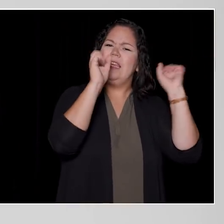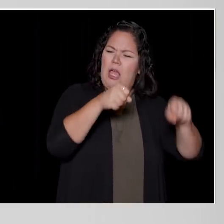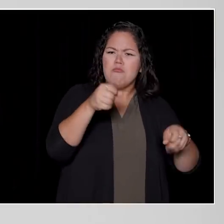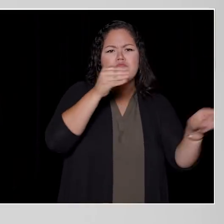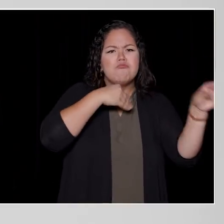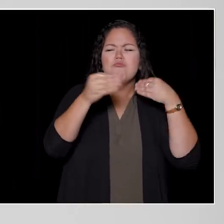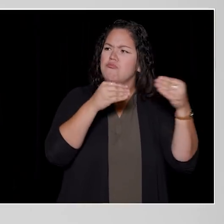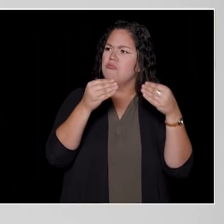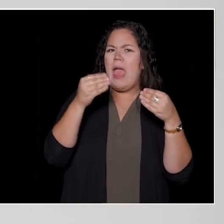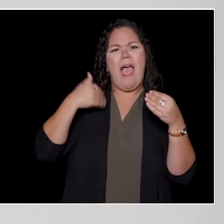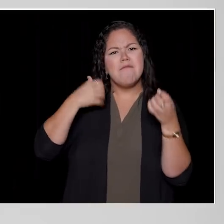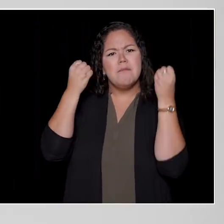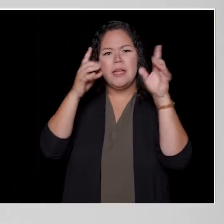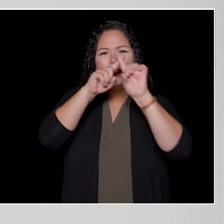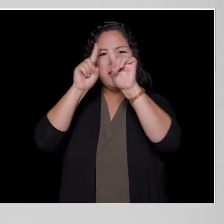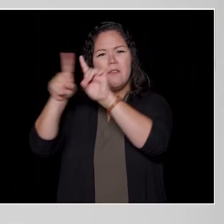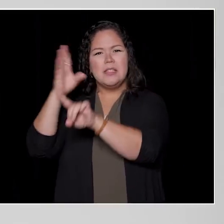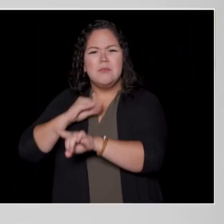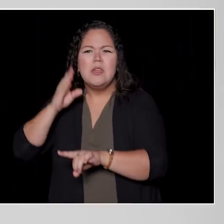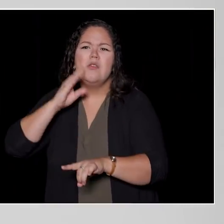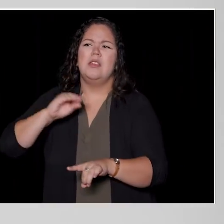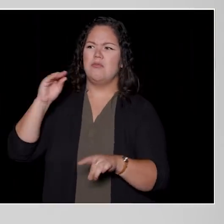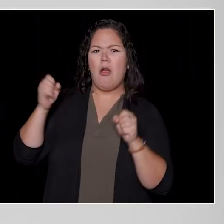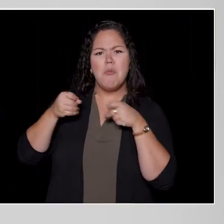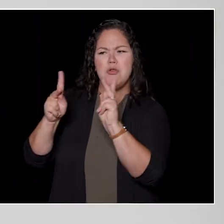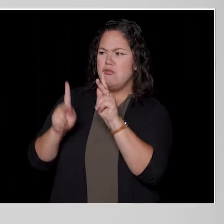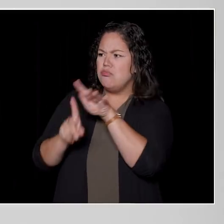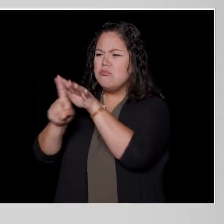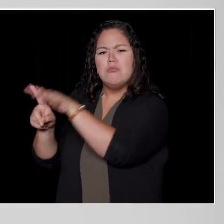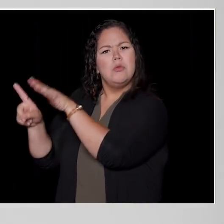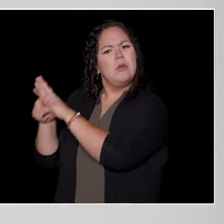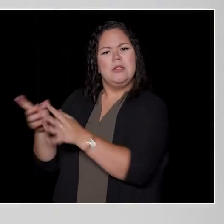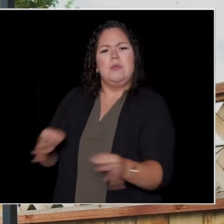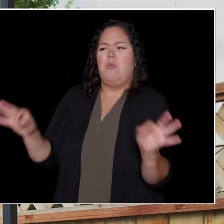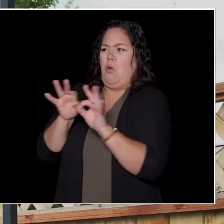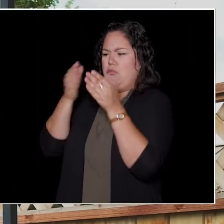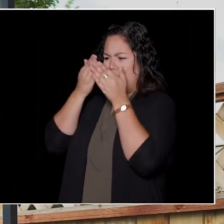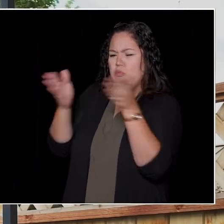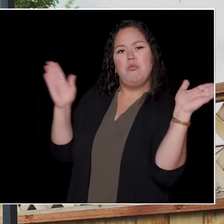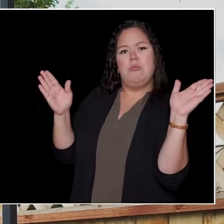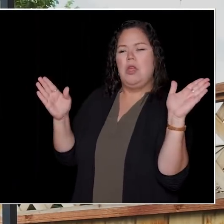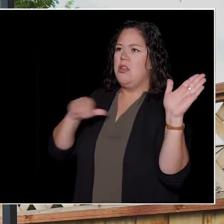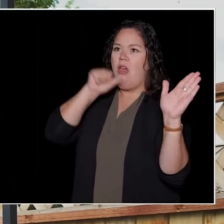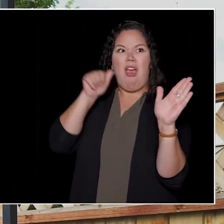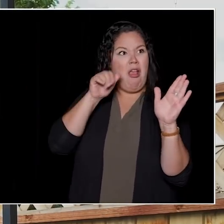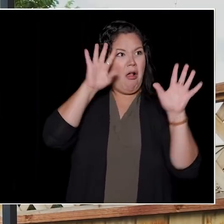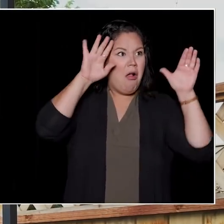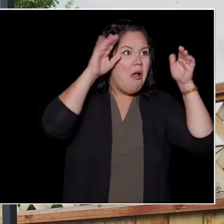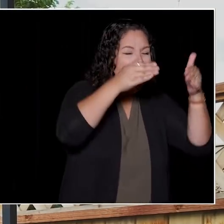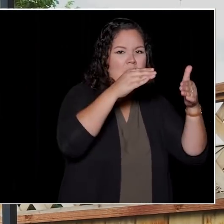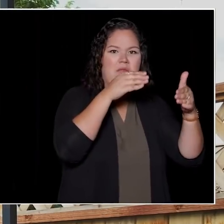and great experiences to be had at UBC. So, keep an open mind. Now, this year is going to be